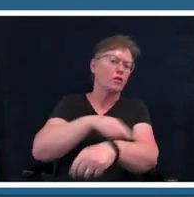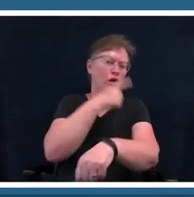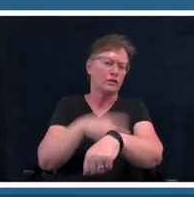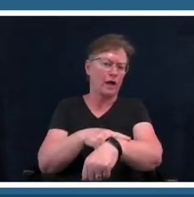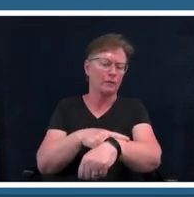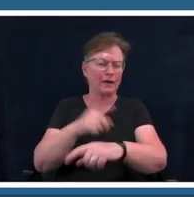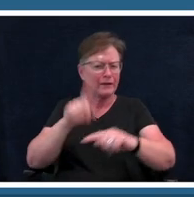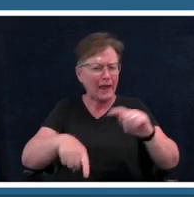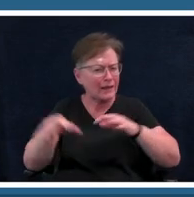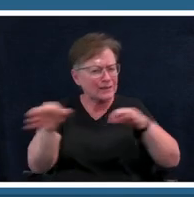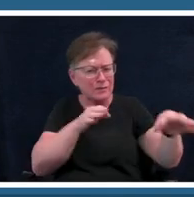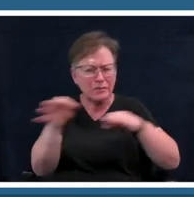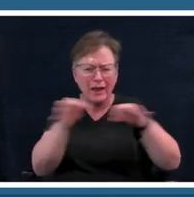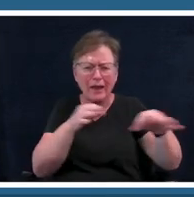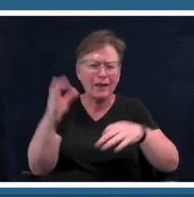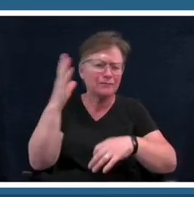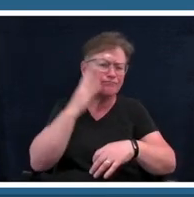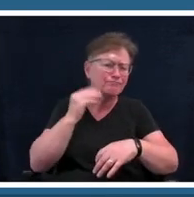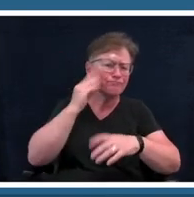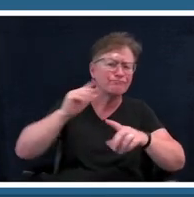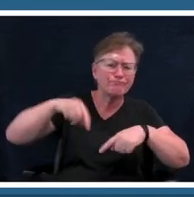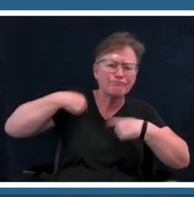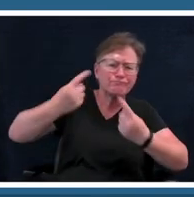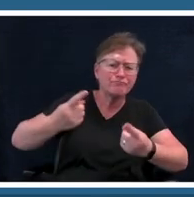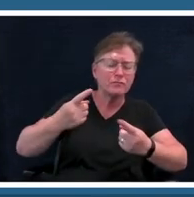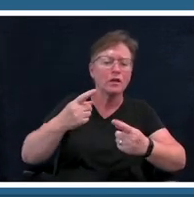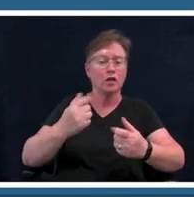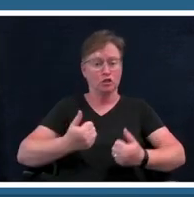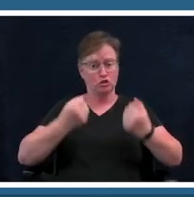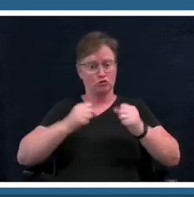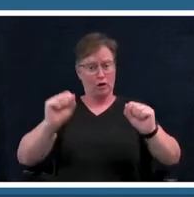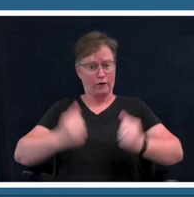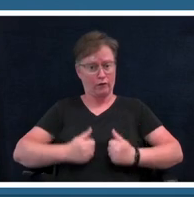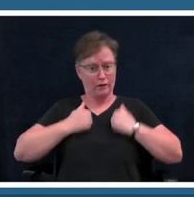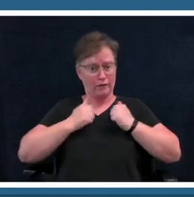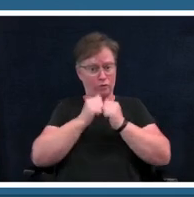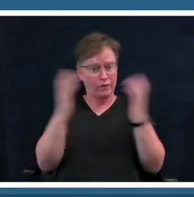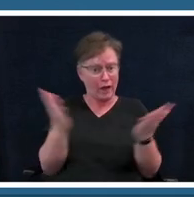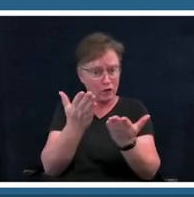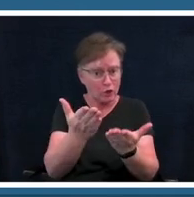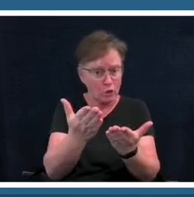through no no trying to live my life